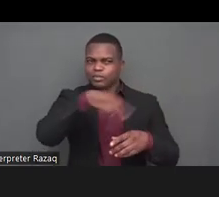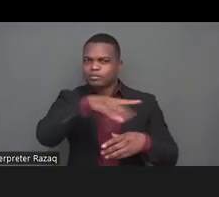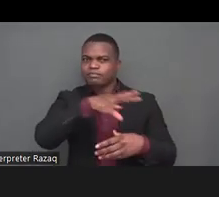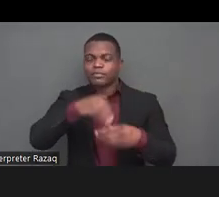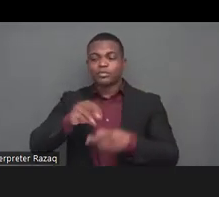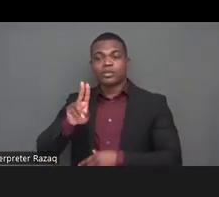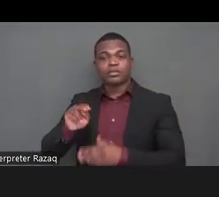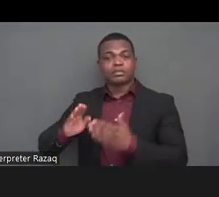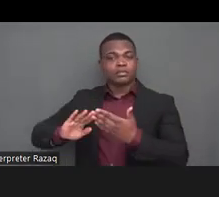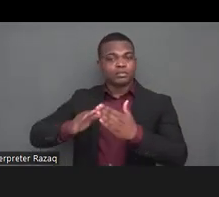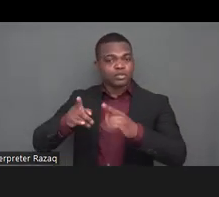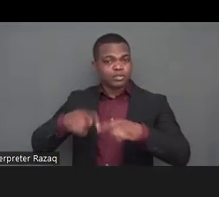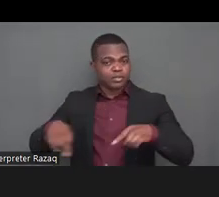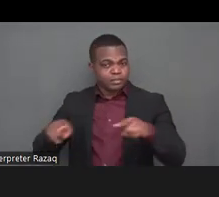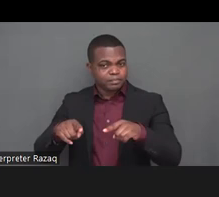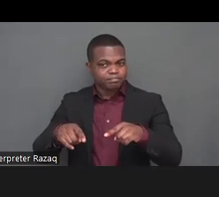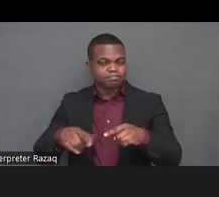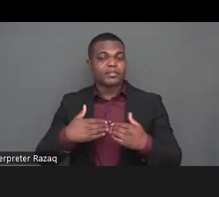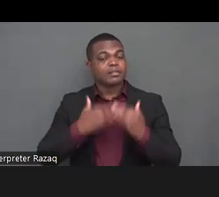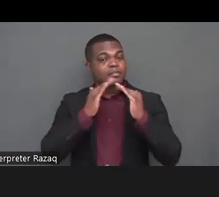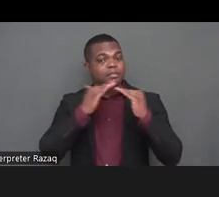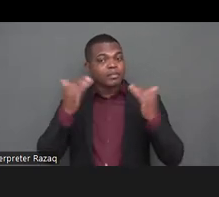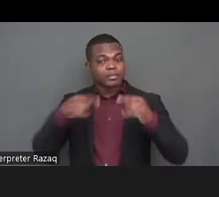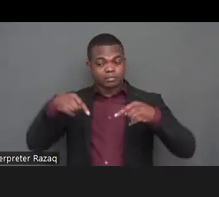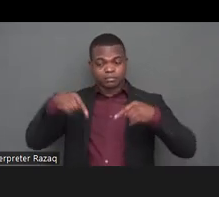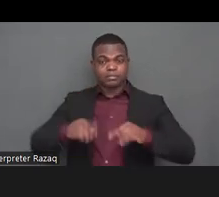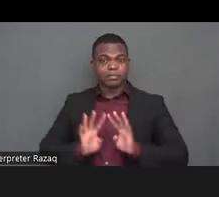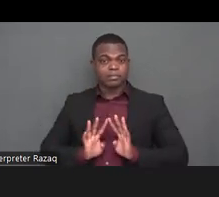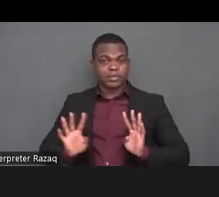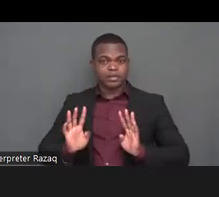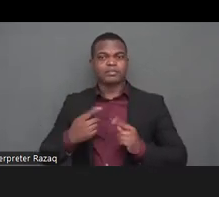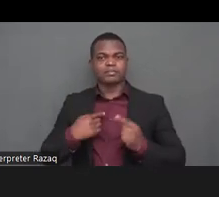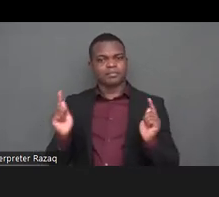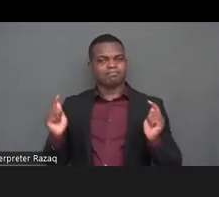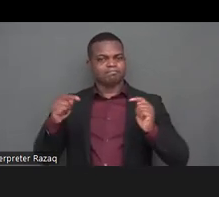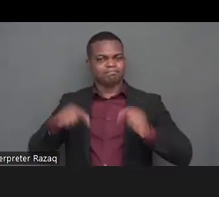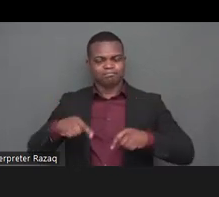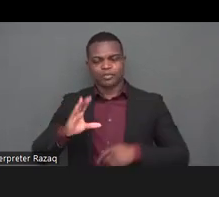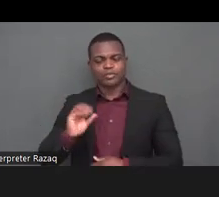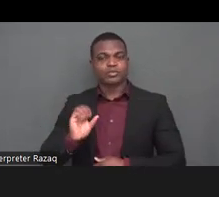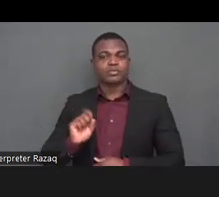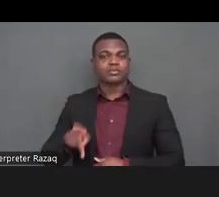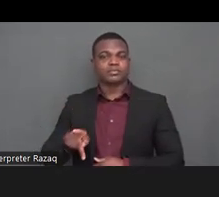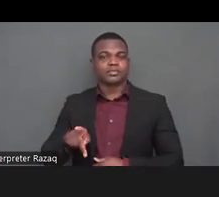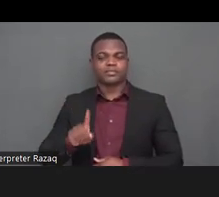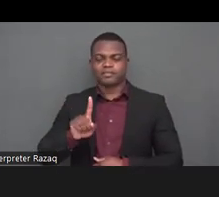civil society forum firstly i want to thank the international disability alliance for the kind